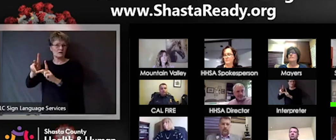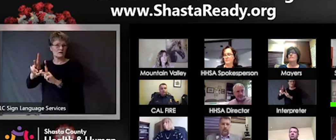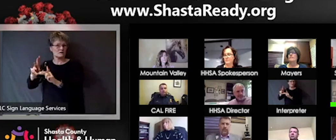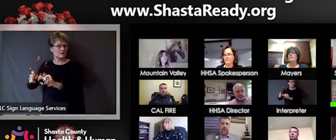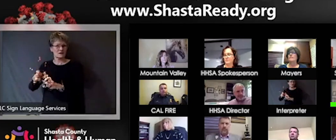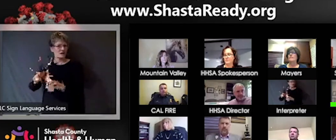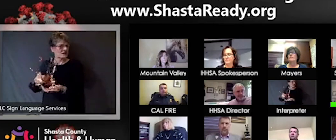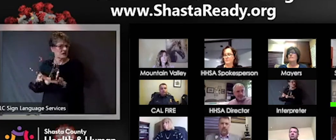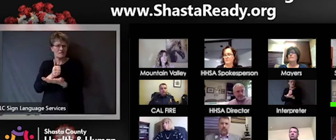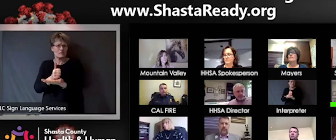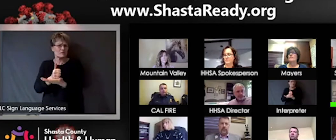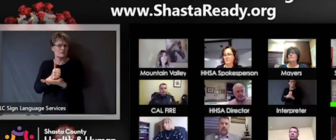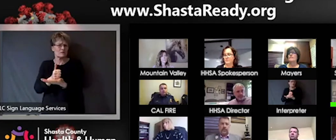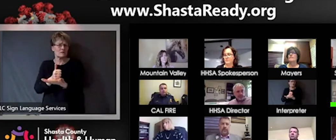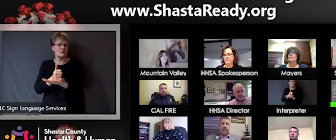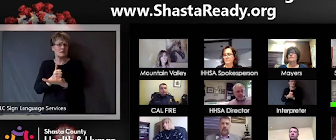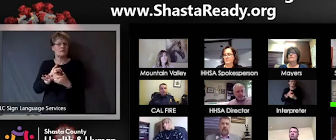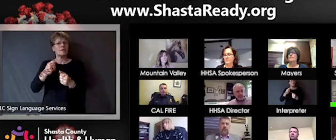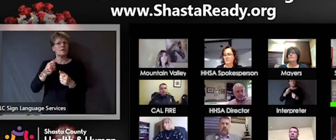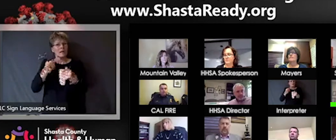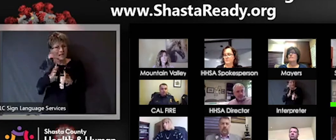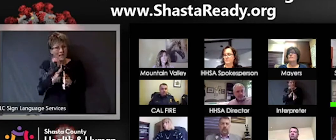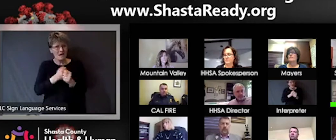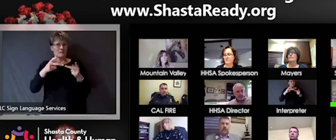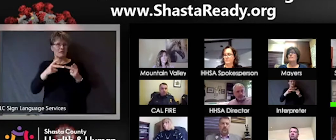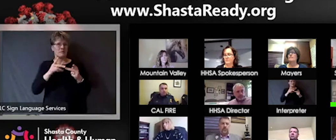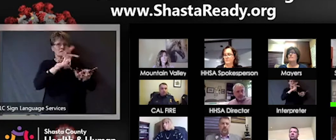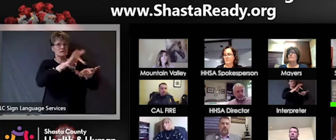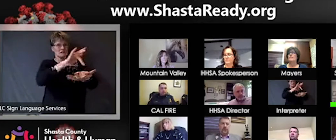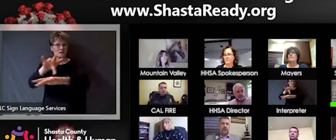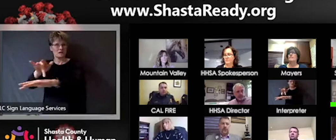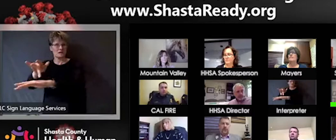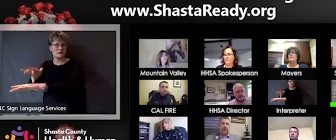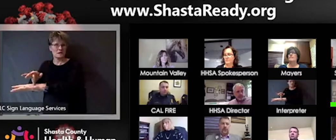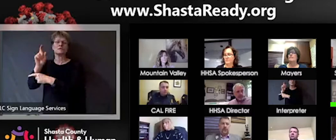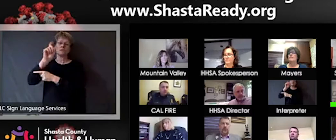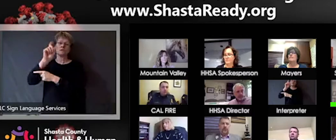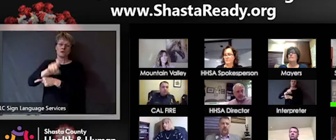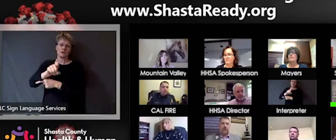social distancing and limiting those kinds of errands to basic needs